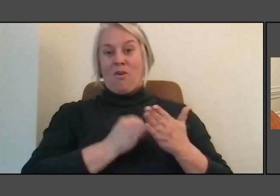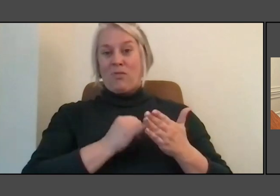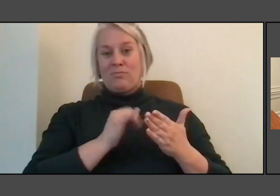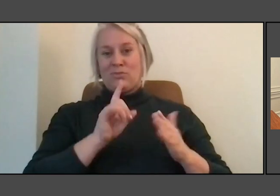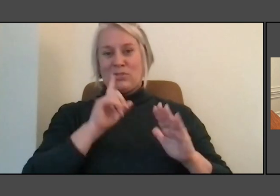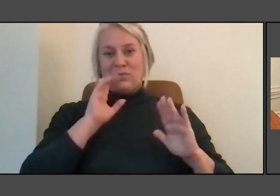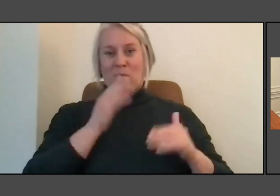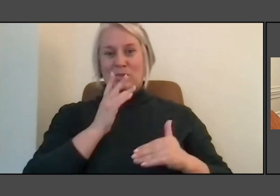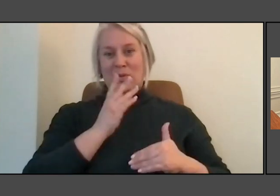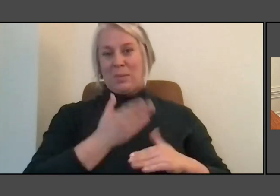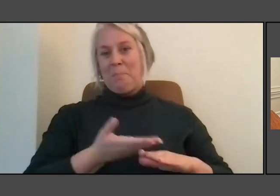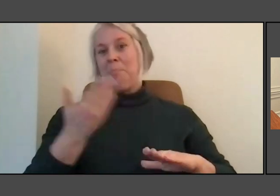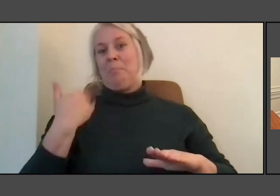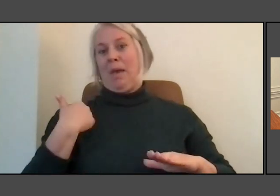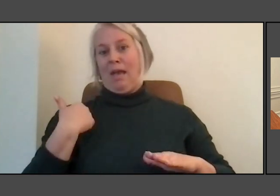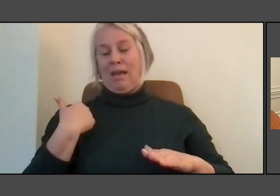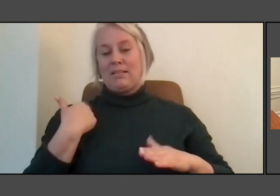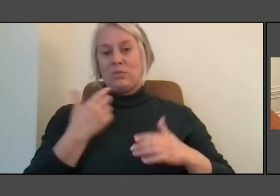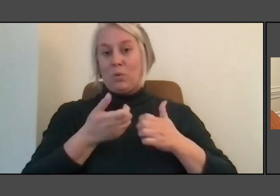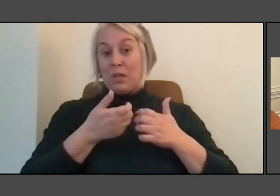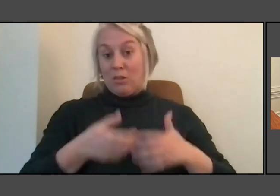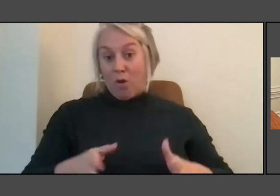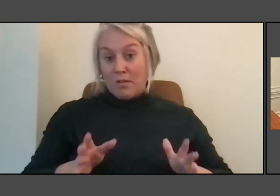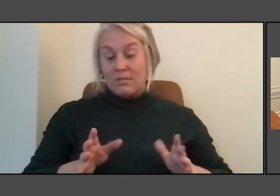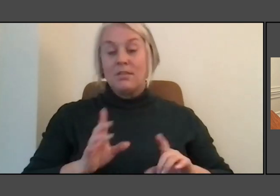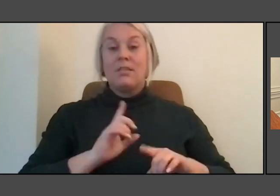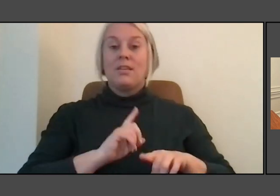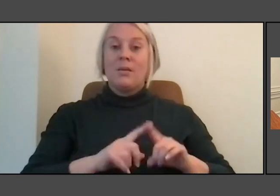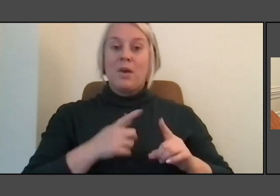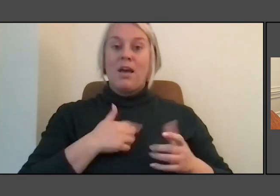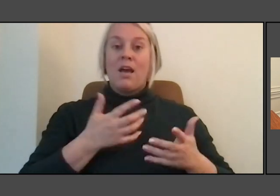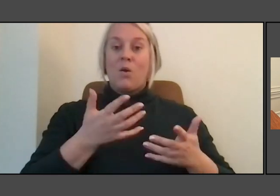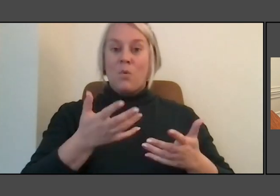But you wanted to engage and make it about in a way,